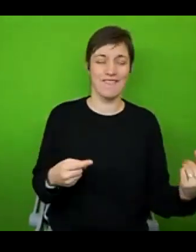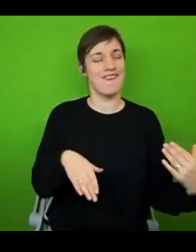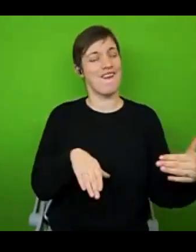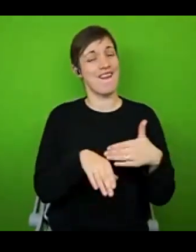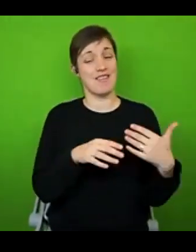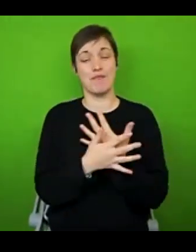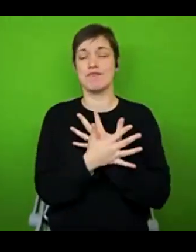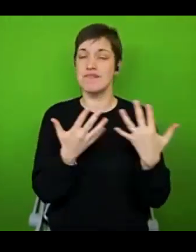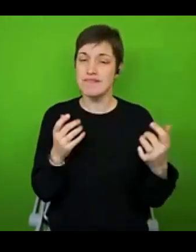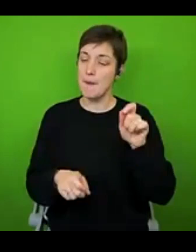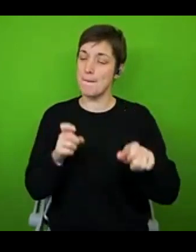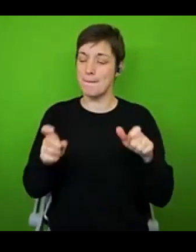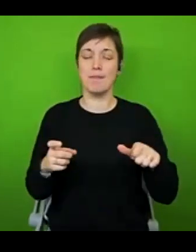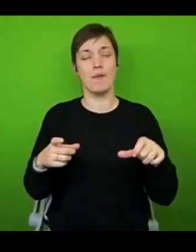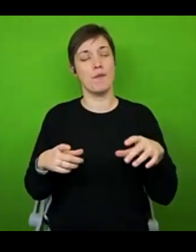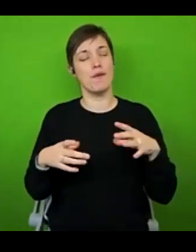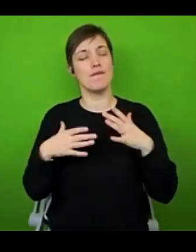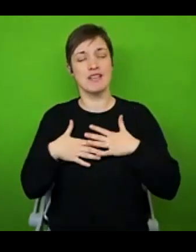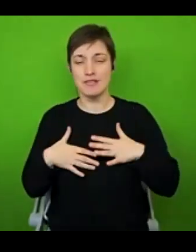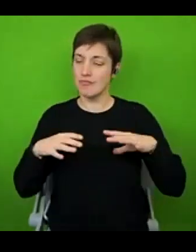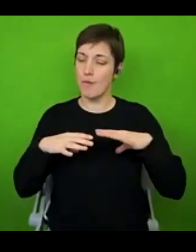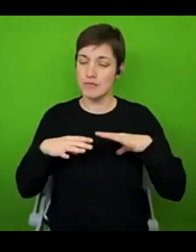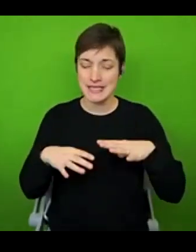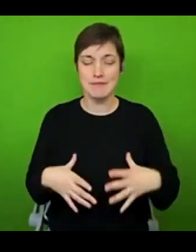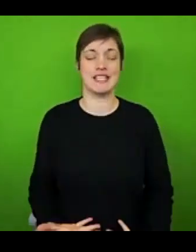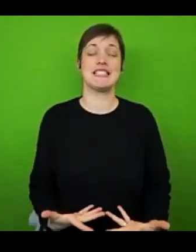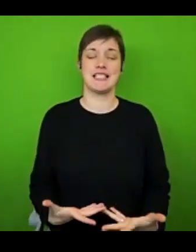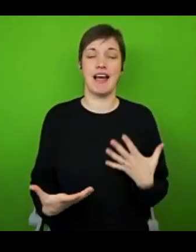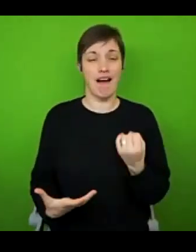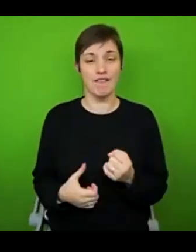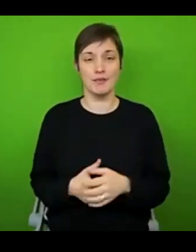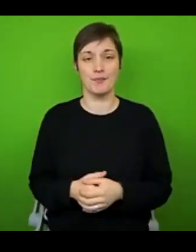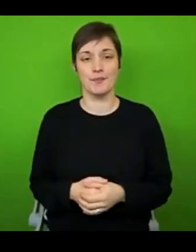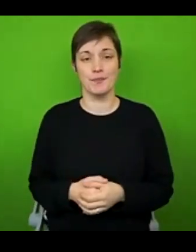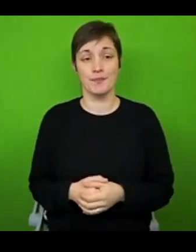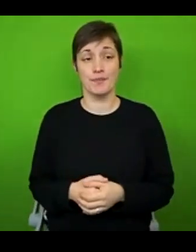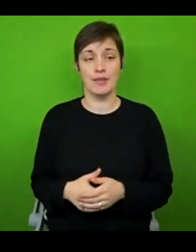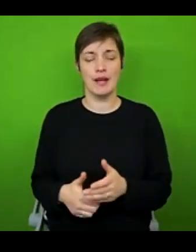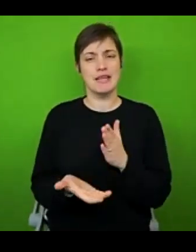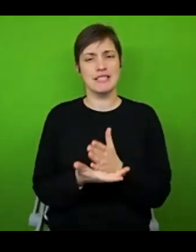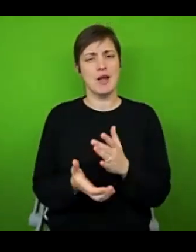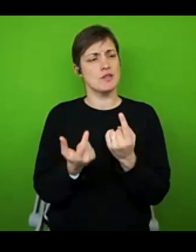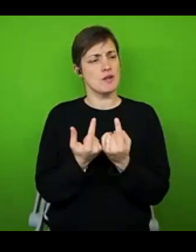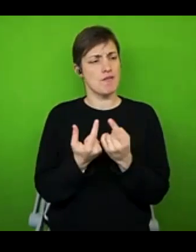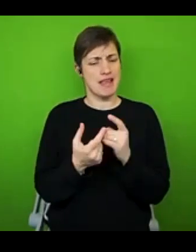fatigue and less visible disabilities. But it is something I still contend with to this day. And that's